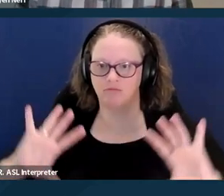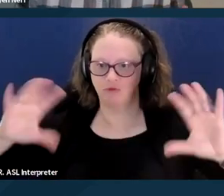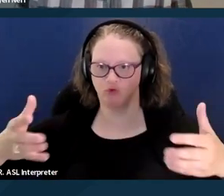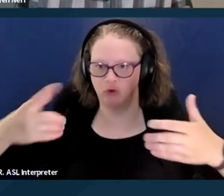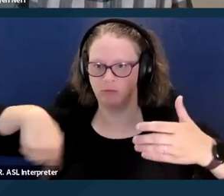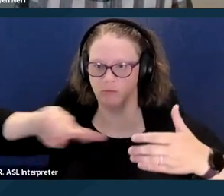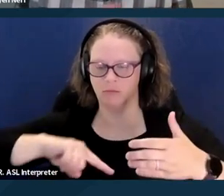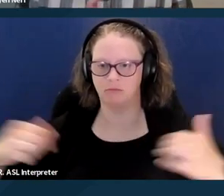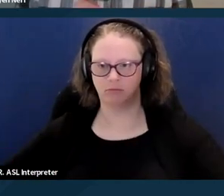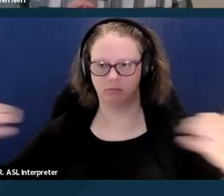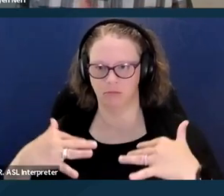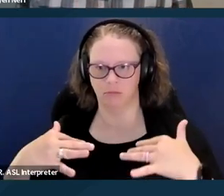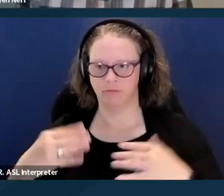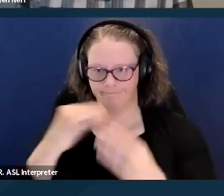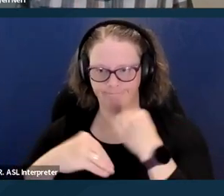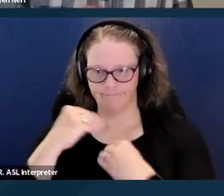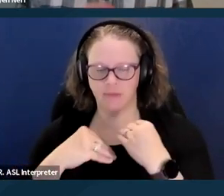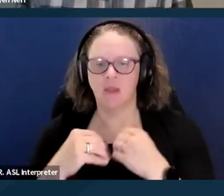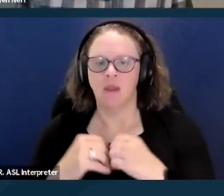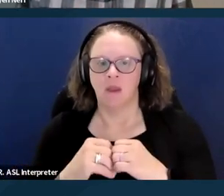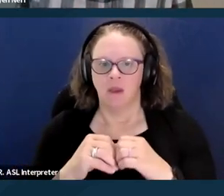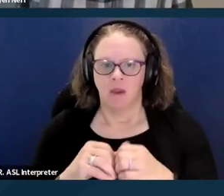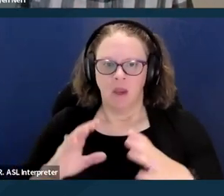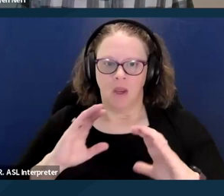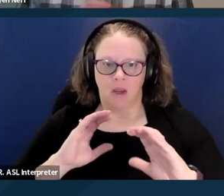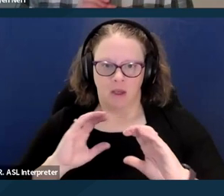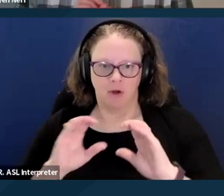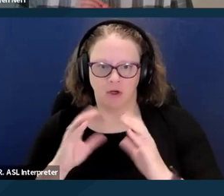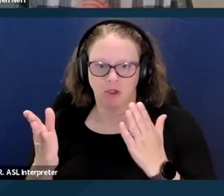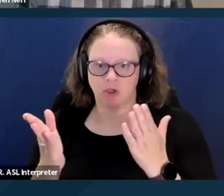Communication services includes interpretation,